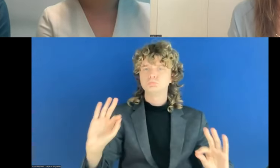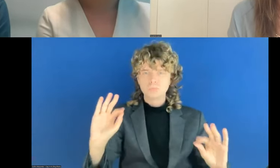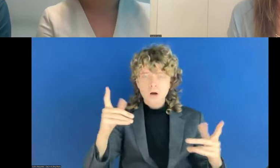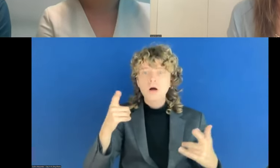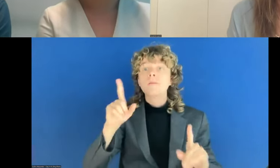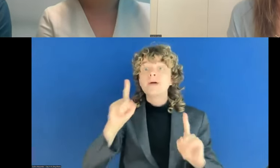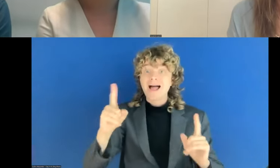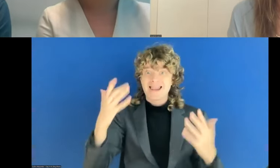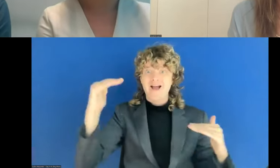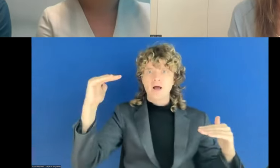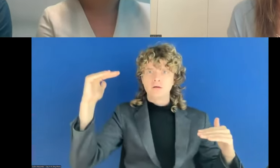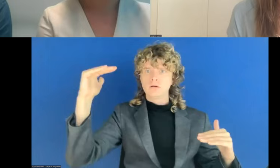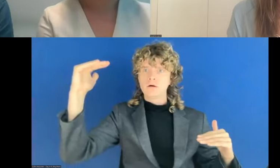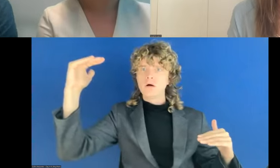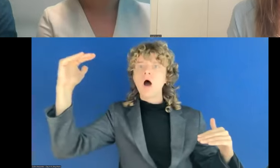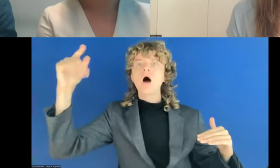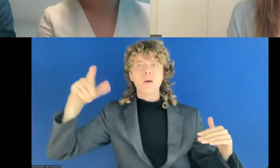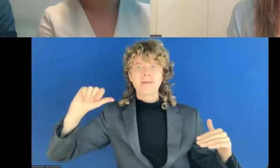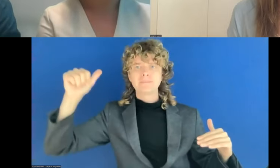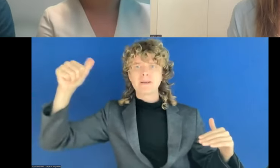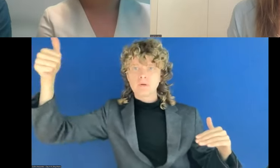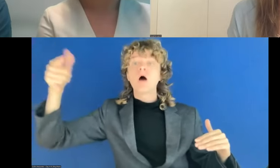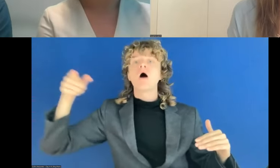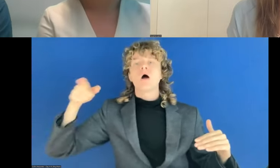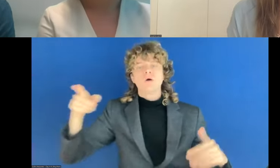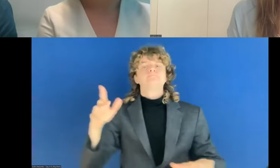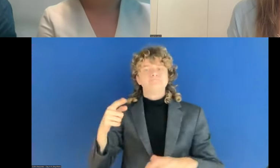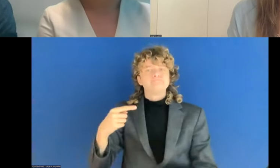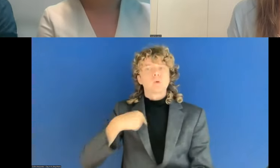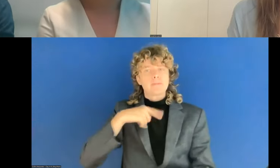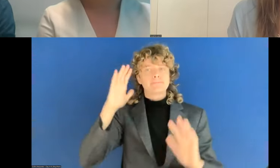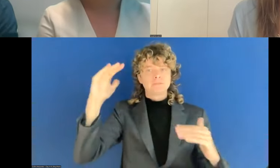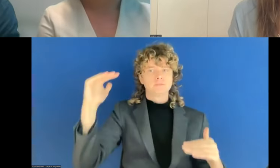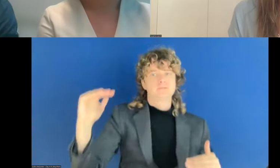and this is what we can see because of our score, yeah. The way we score.